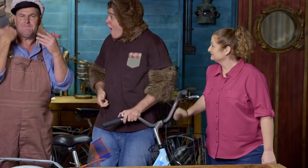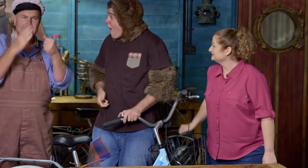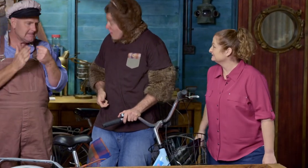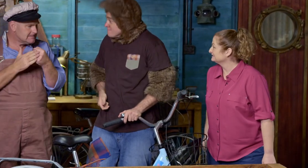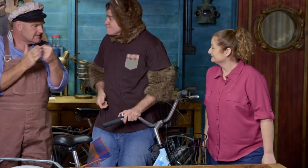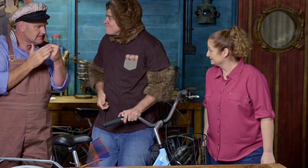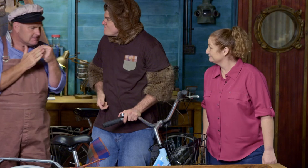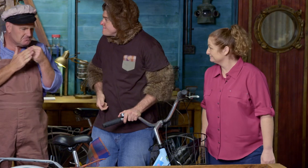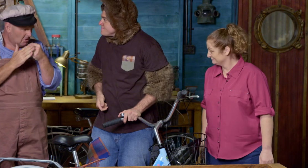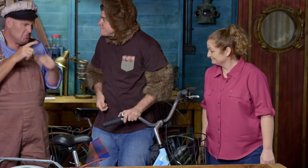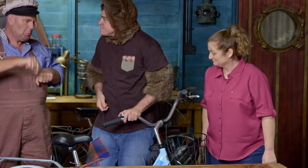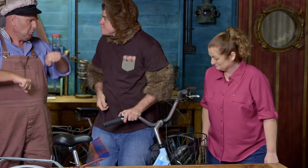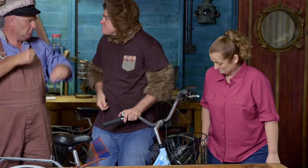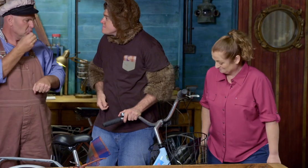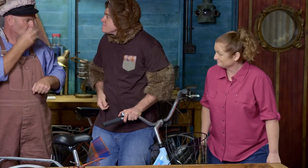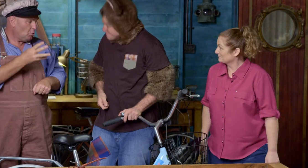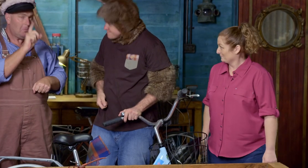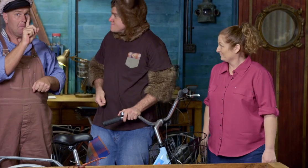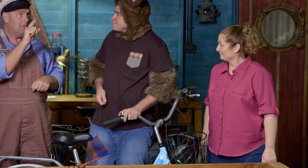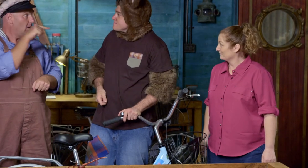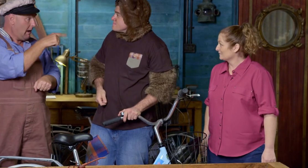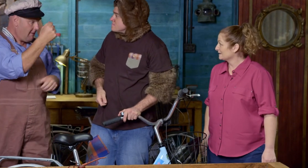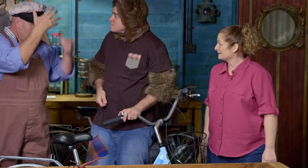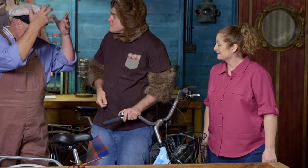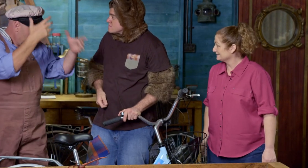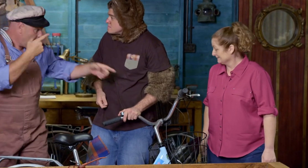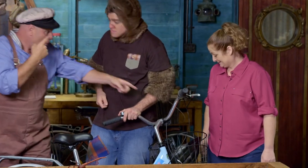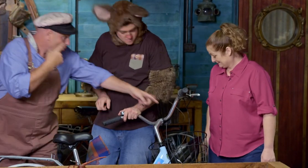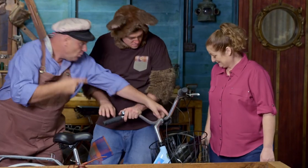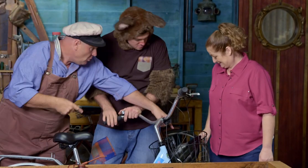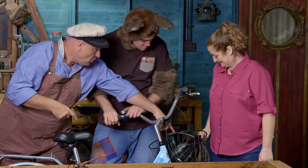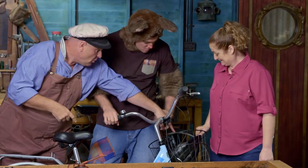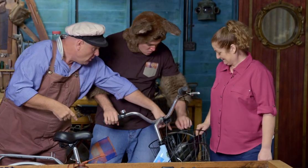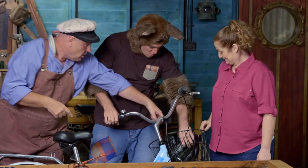I've just finished fixing it and it rides so very smoothly. And there's a helmet for you to wear.